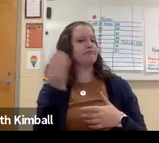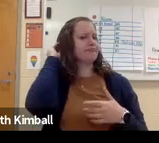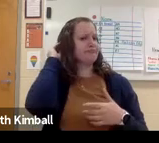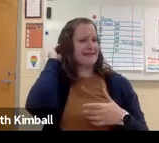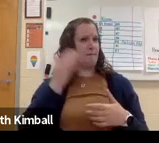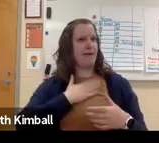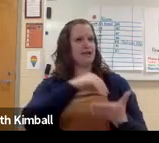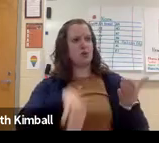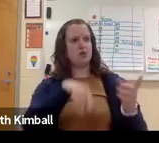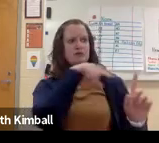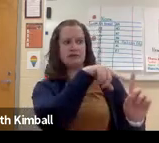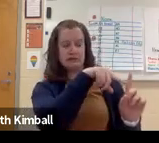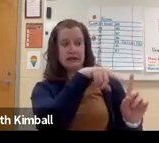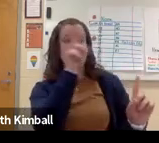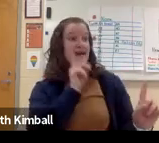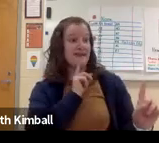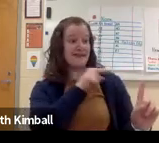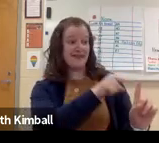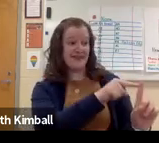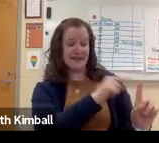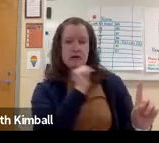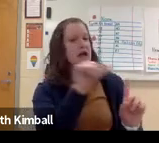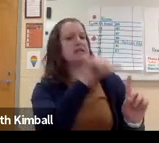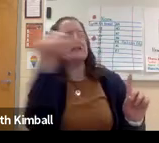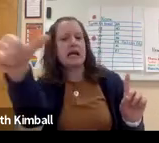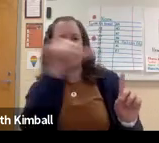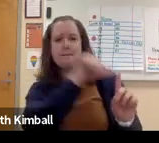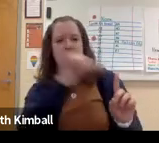That does not apply to all deaf students.